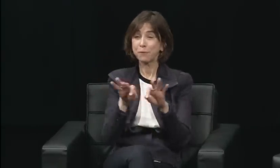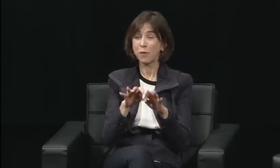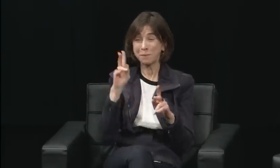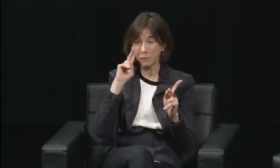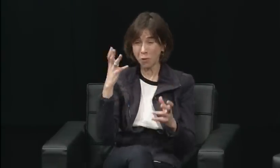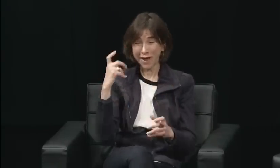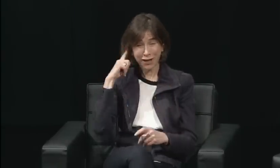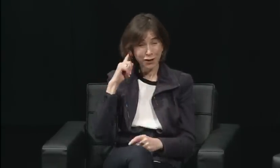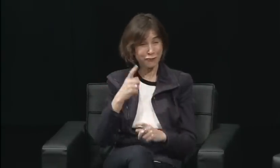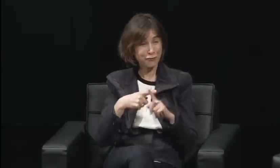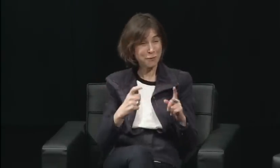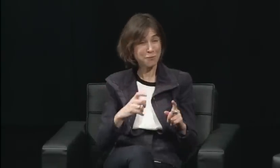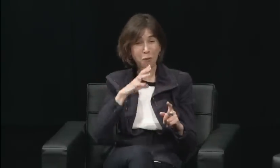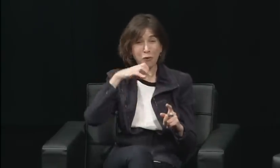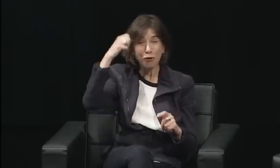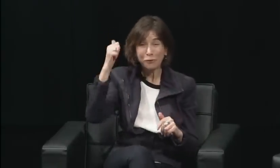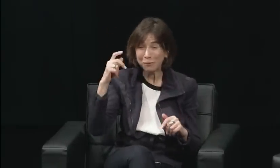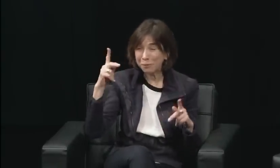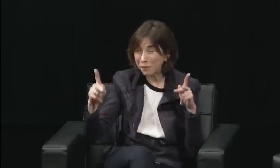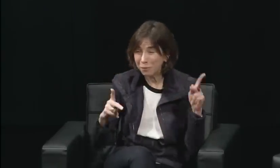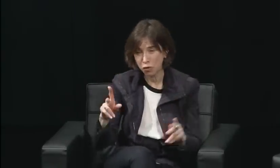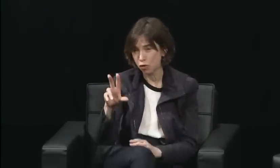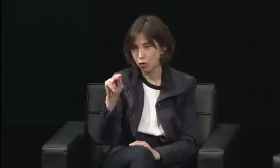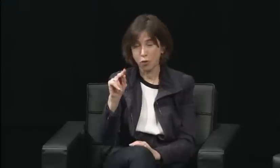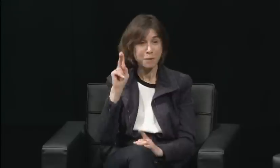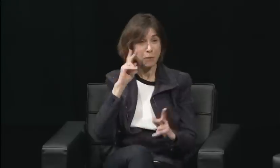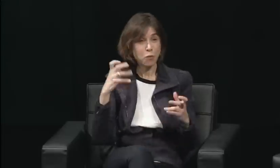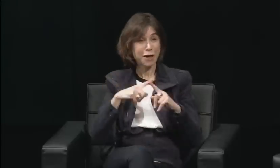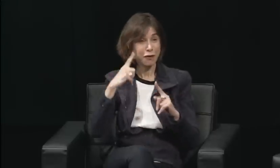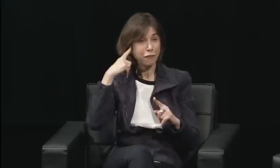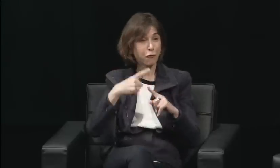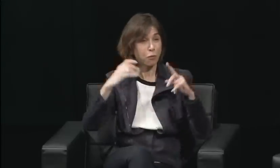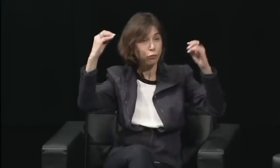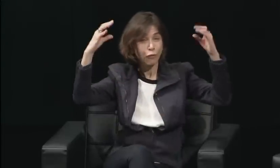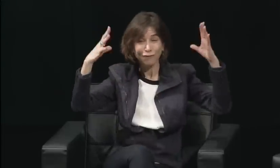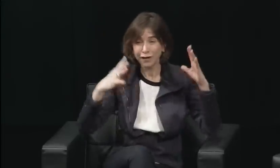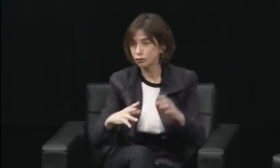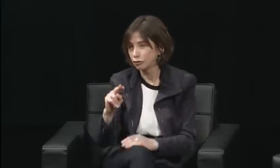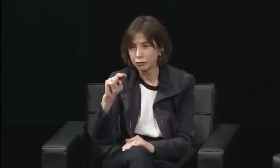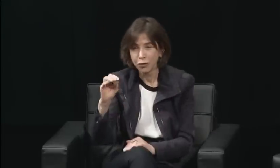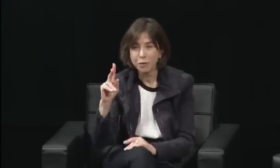What was my exact role? Right.